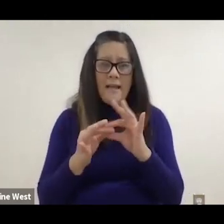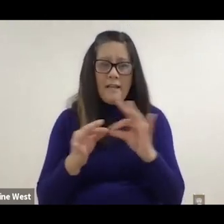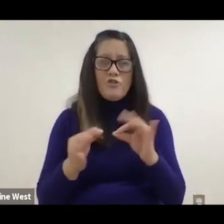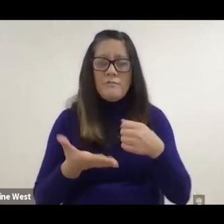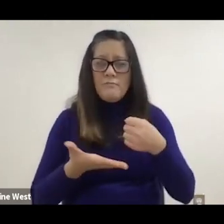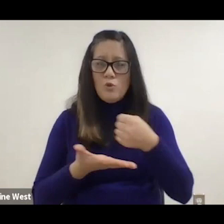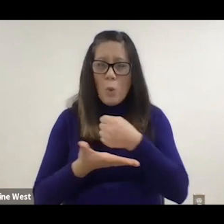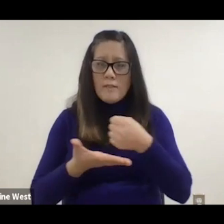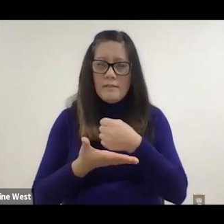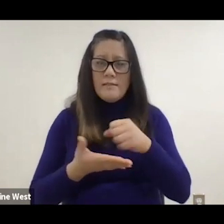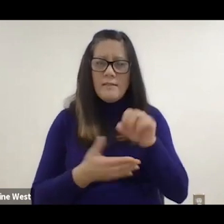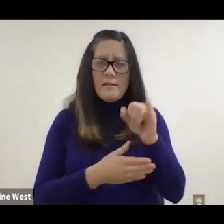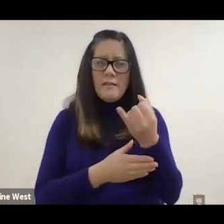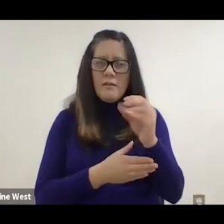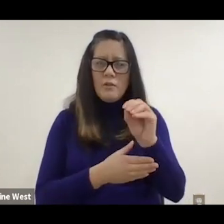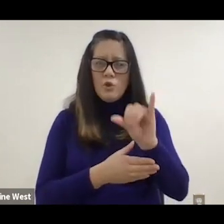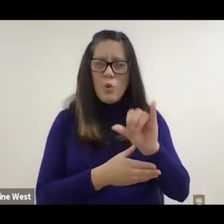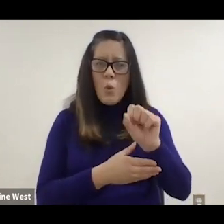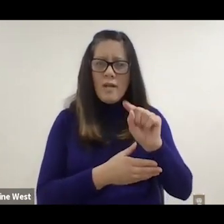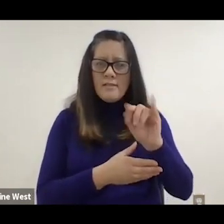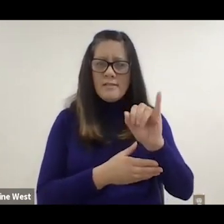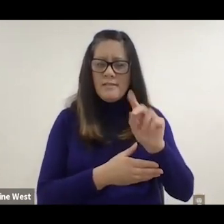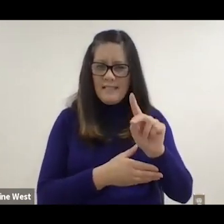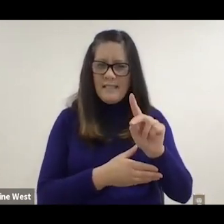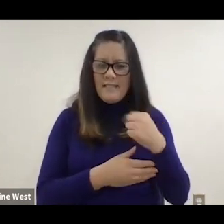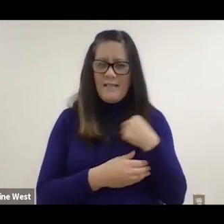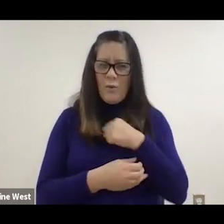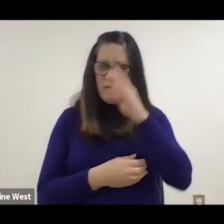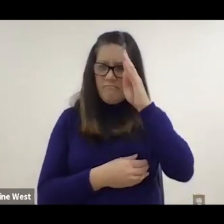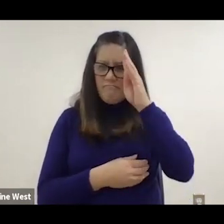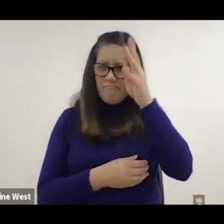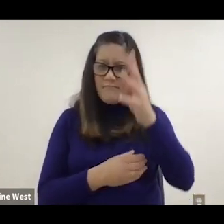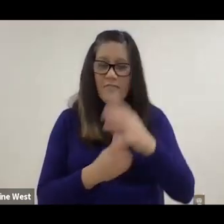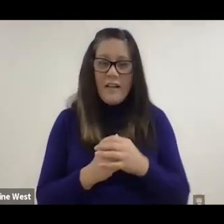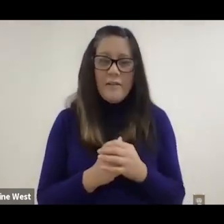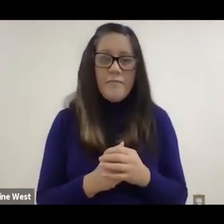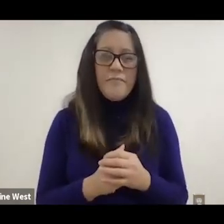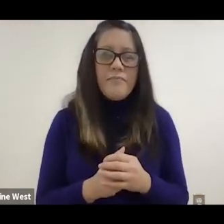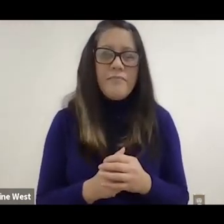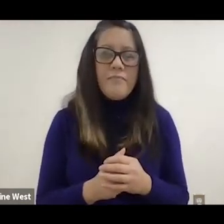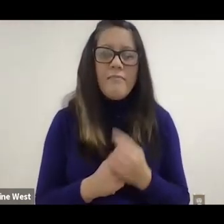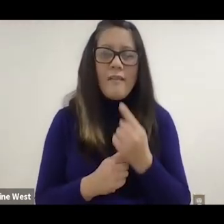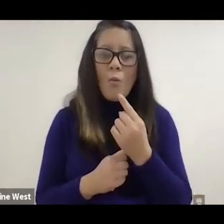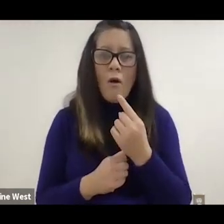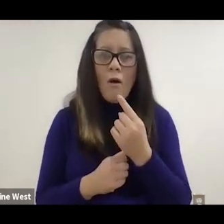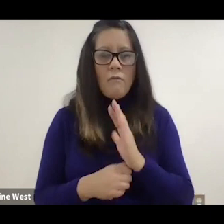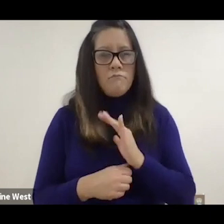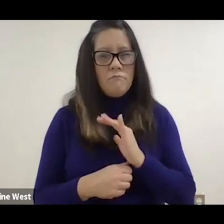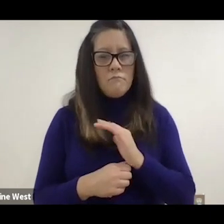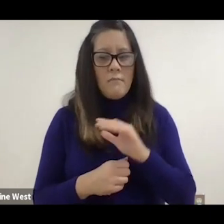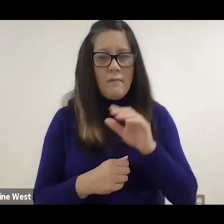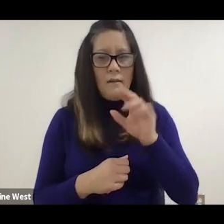joystick with compensation algorithms. That's that we patented. So one of the fun things about that is that.